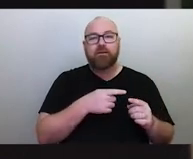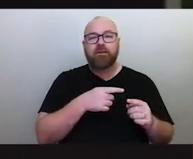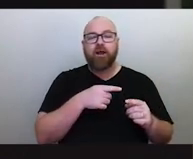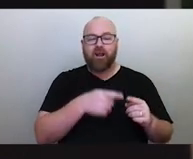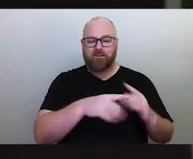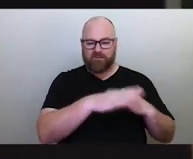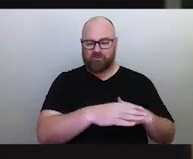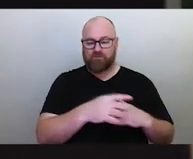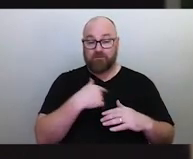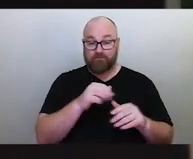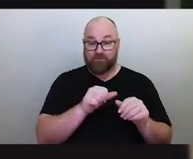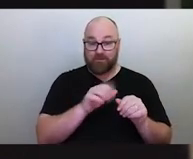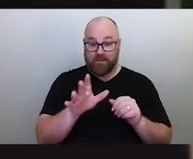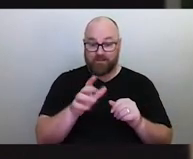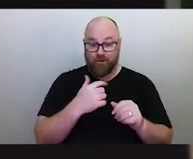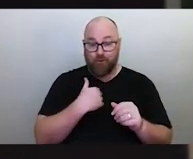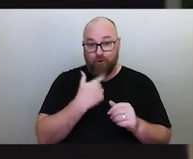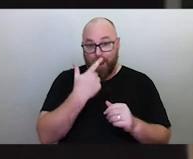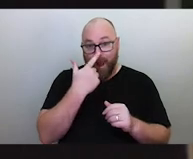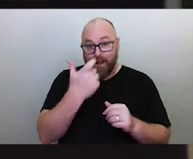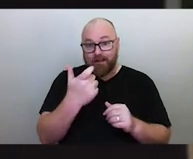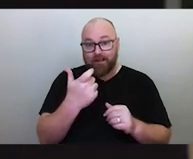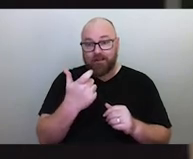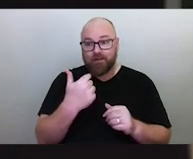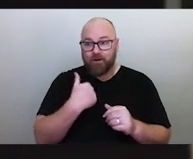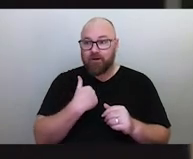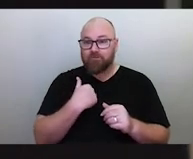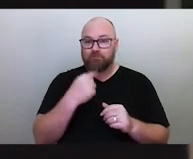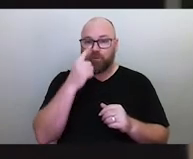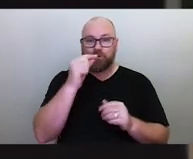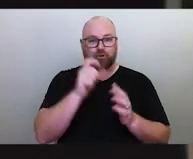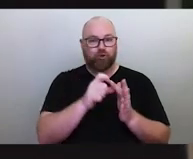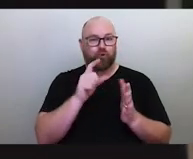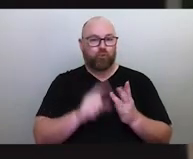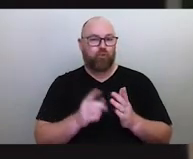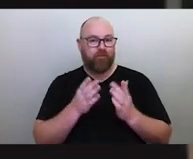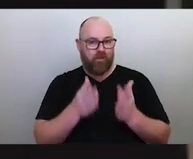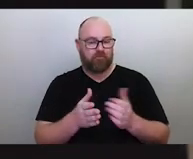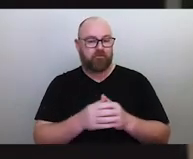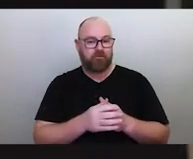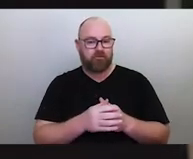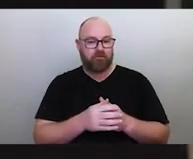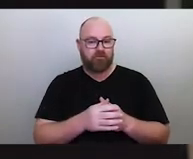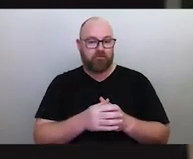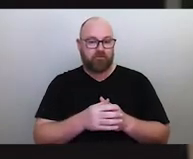And I was lucky enough to be able to do that every Monday morning for about five weeks